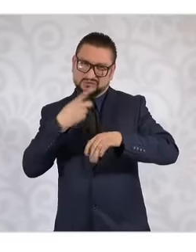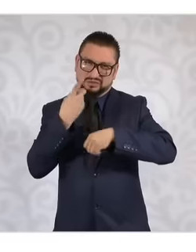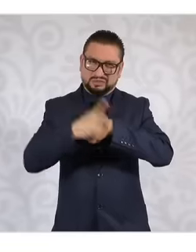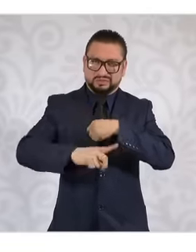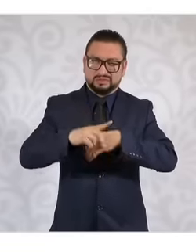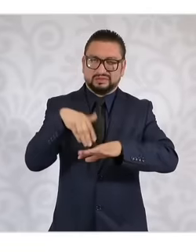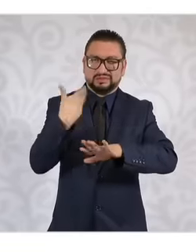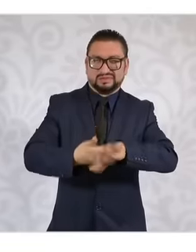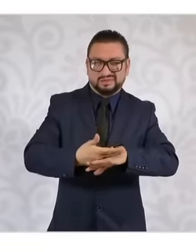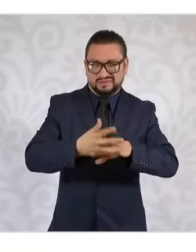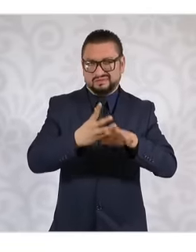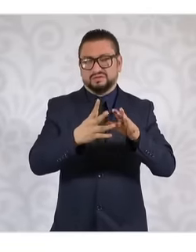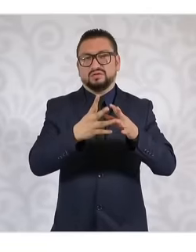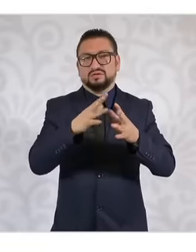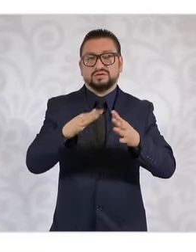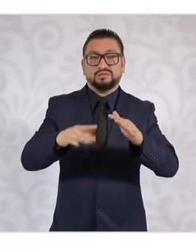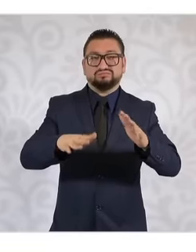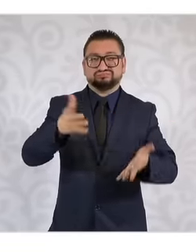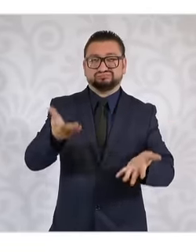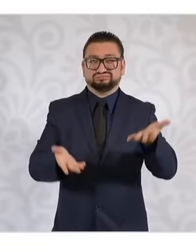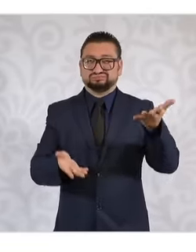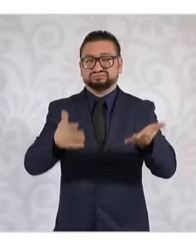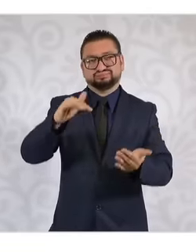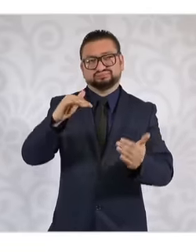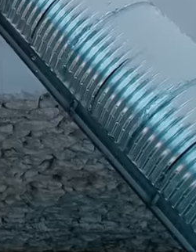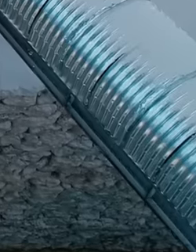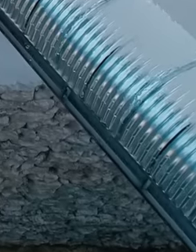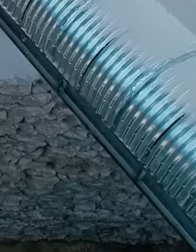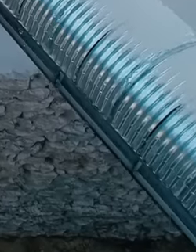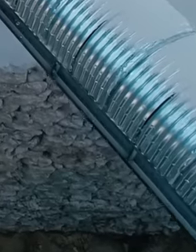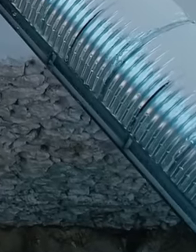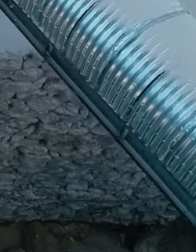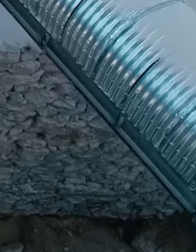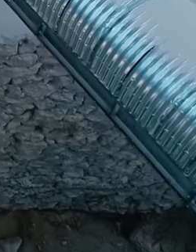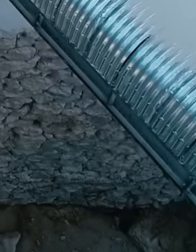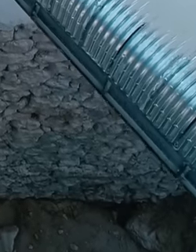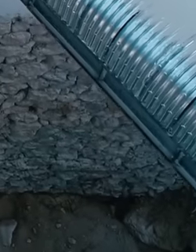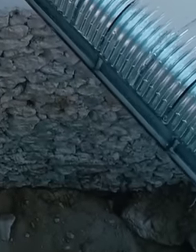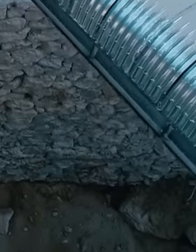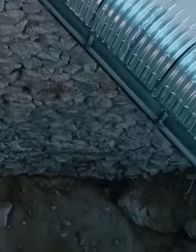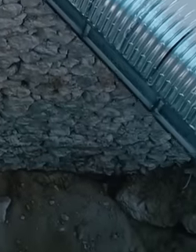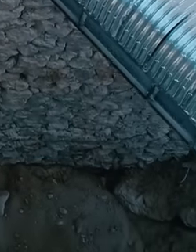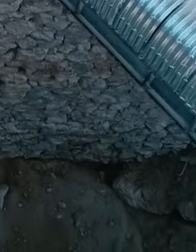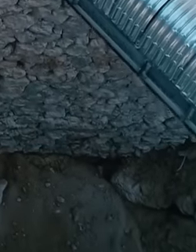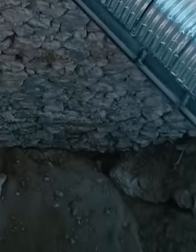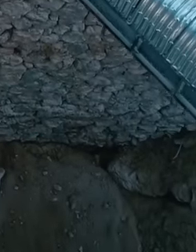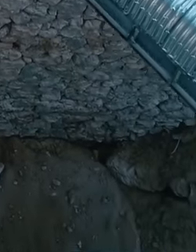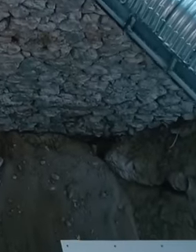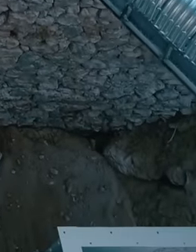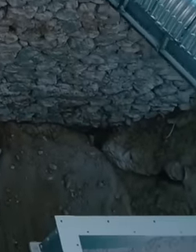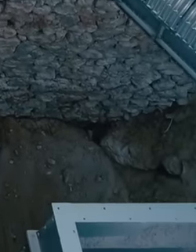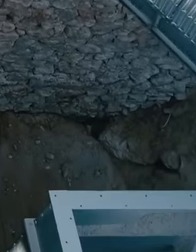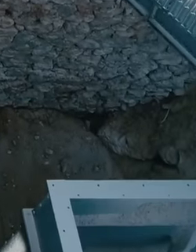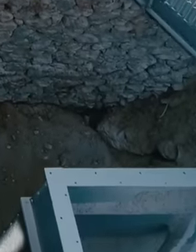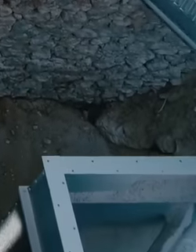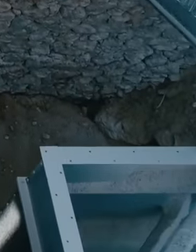in this region. I wanted to give you a little bit. What is the dimension? It is 100